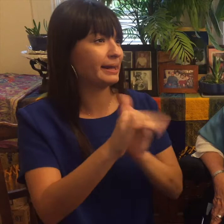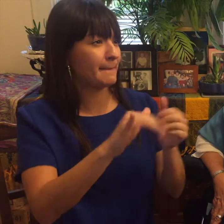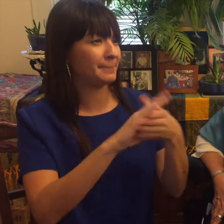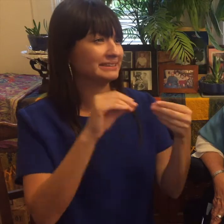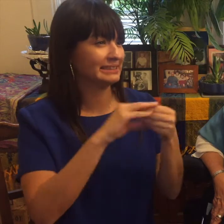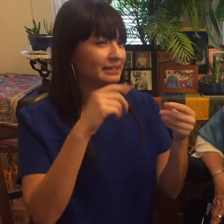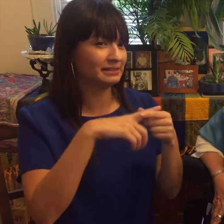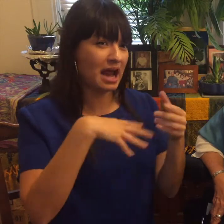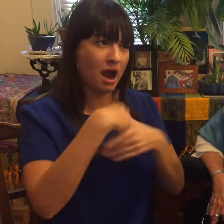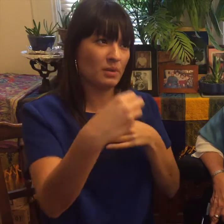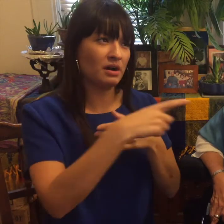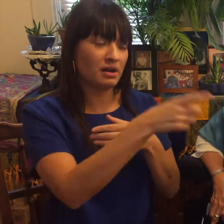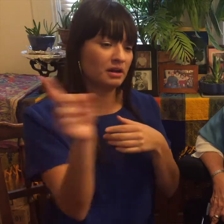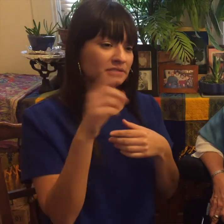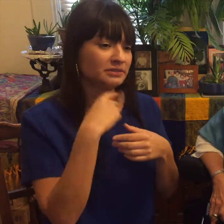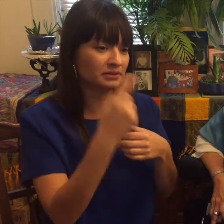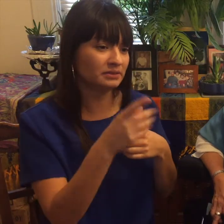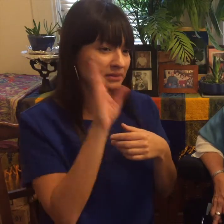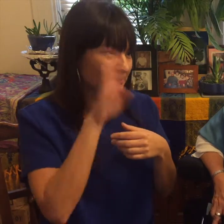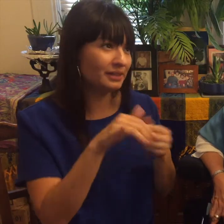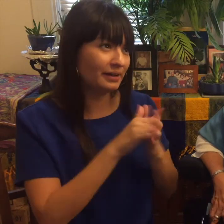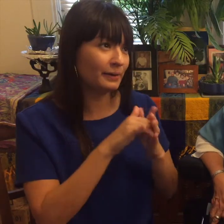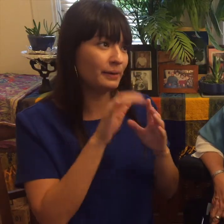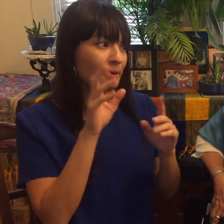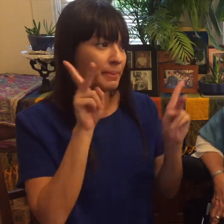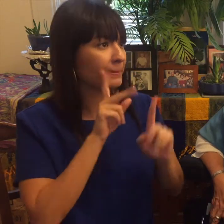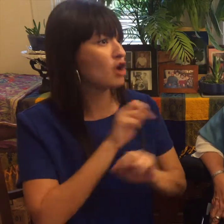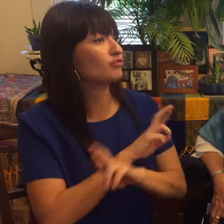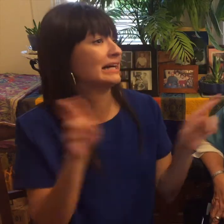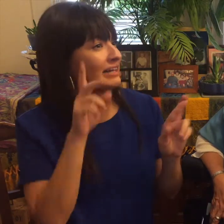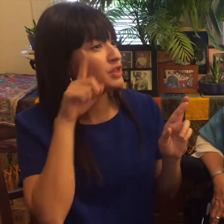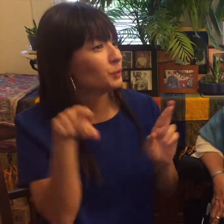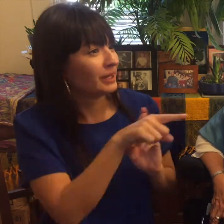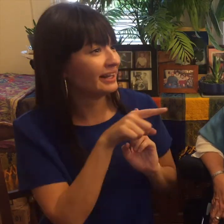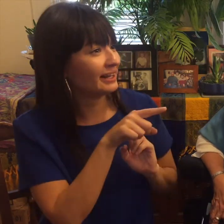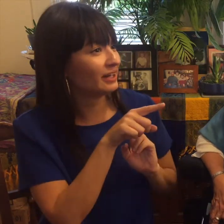that's a message that I'm trying to bring out into the world the people that